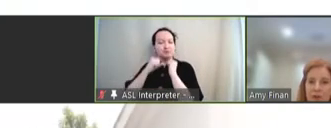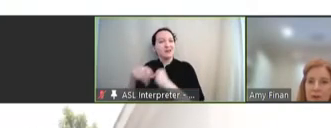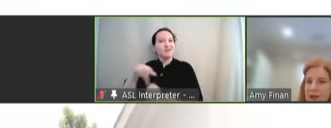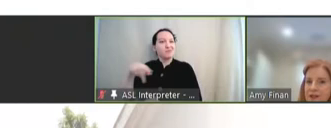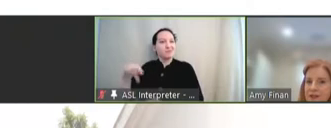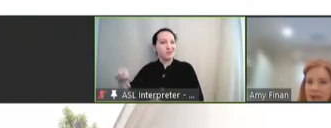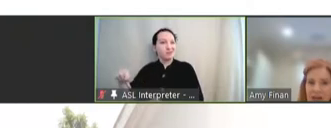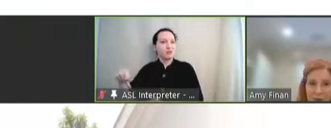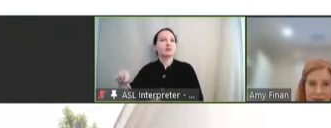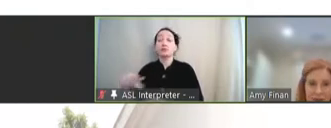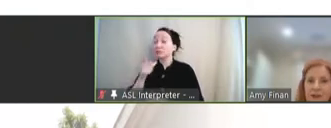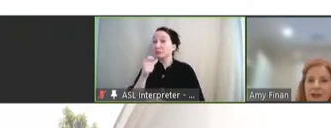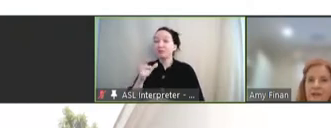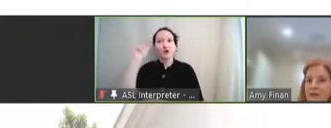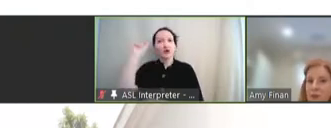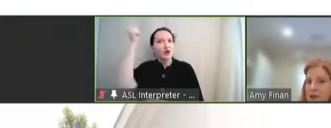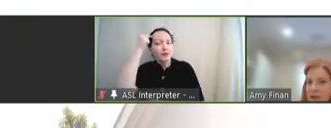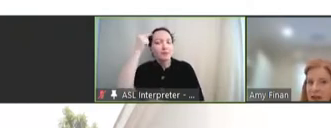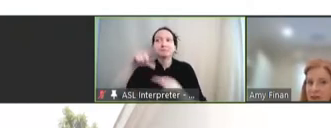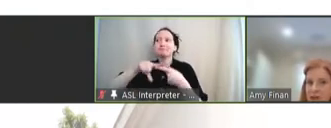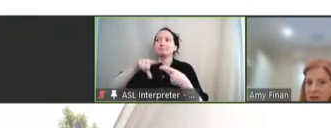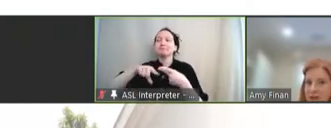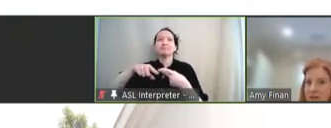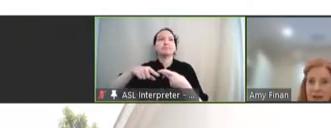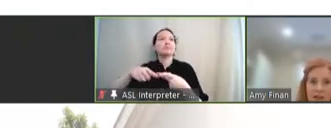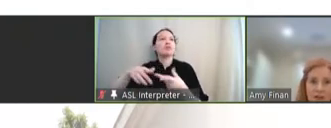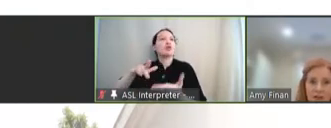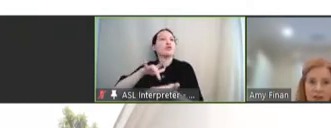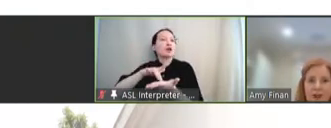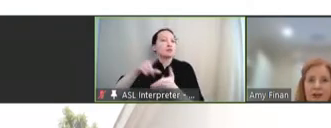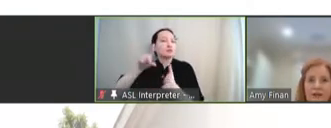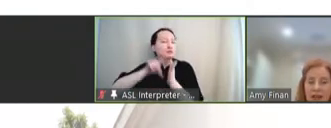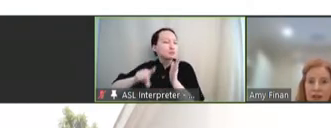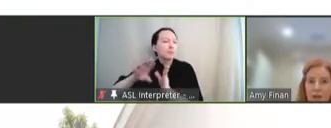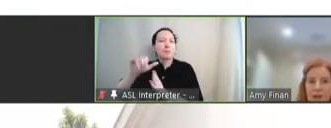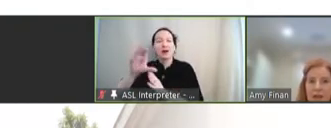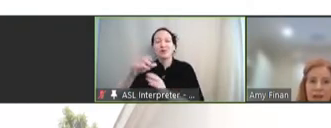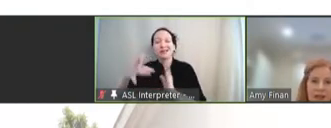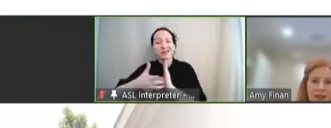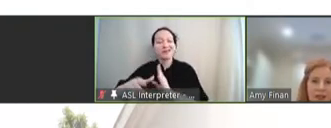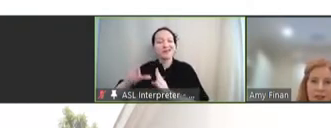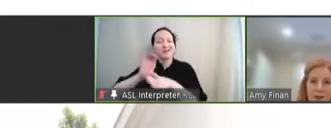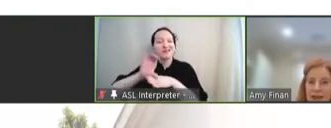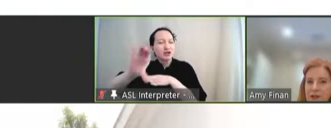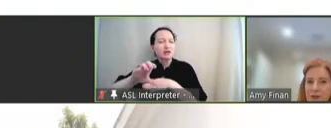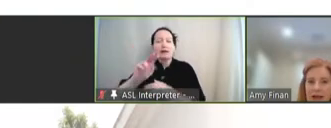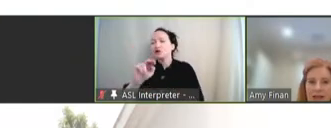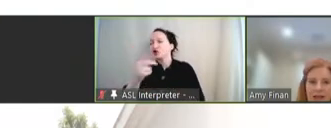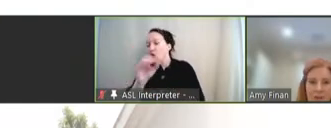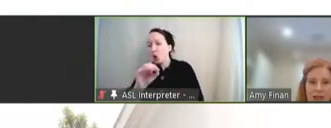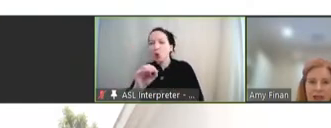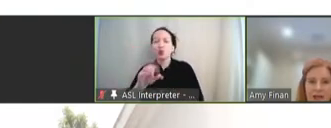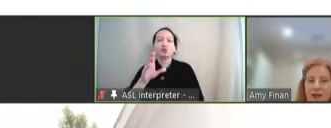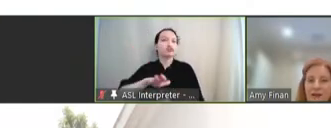comprised of governments, pharma and biotechs, investors, philanthropy, NGOs, and/or academia.